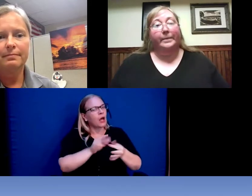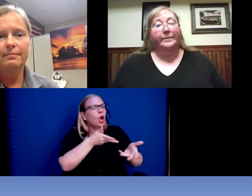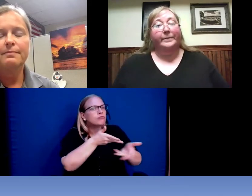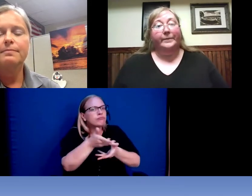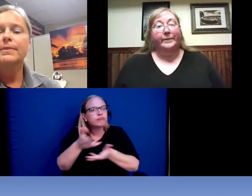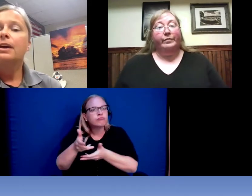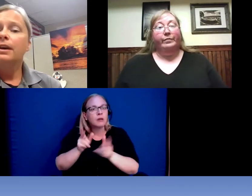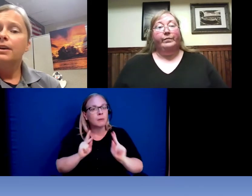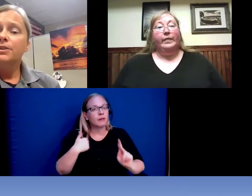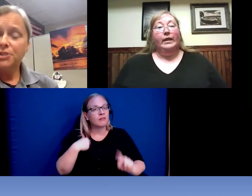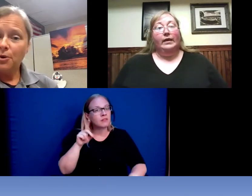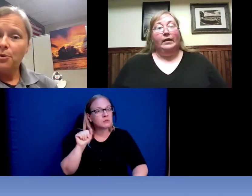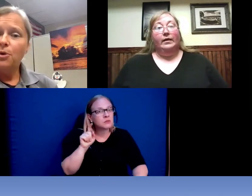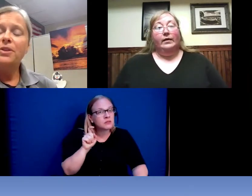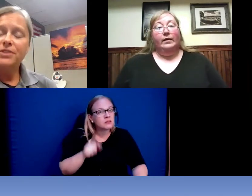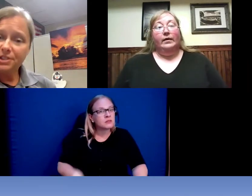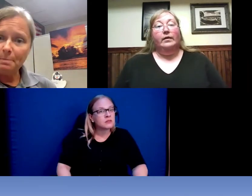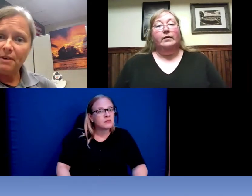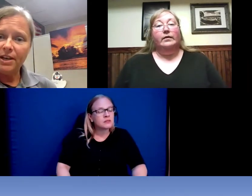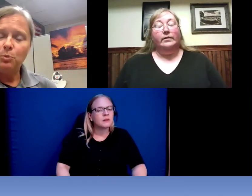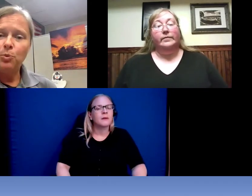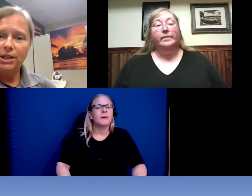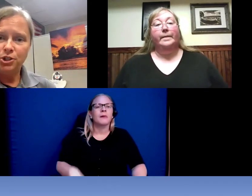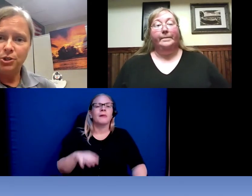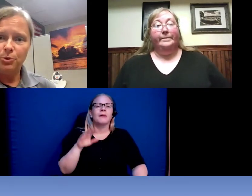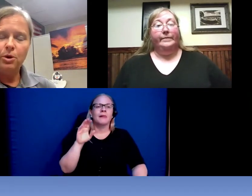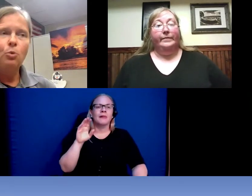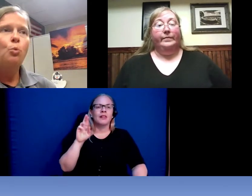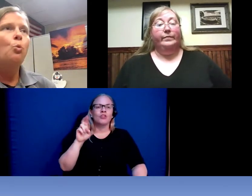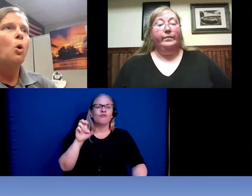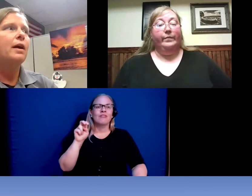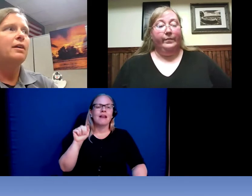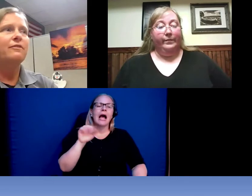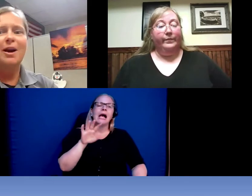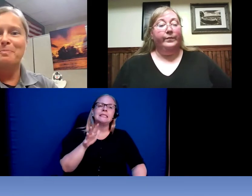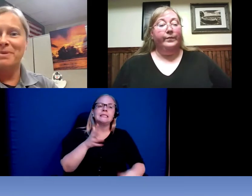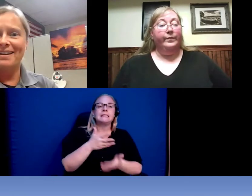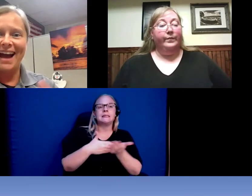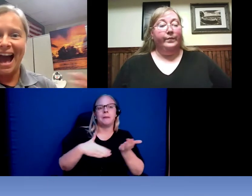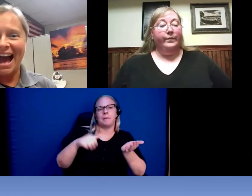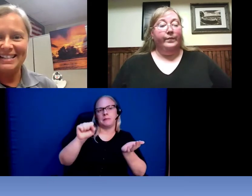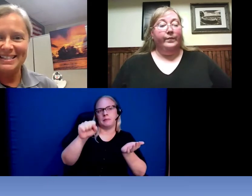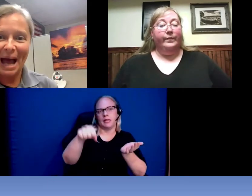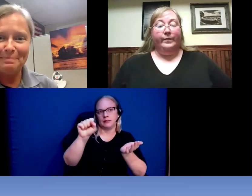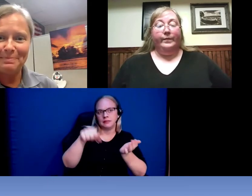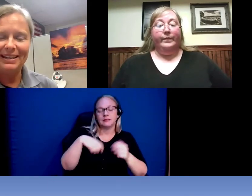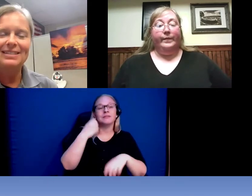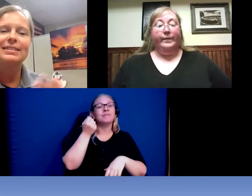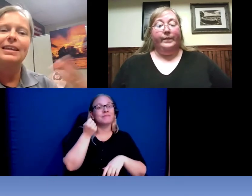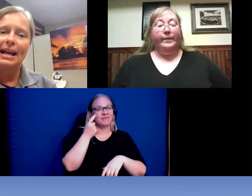Reanna: So with some of it we do. One of our big hot topics that